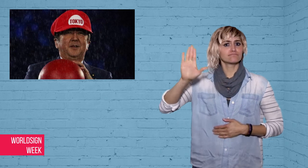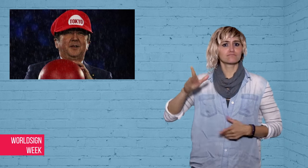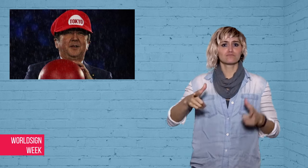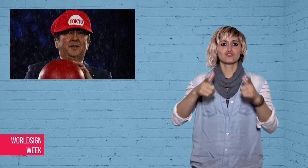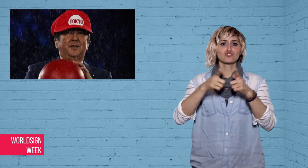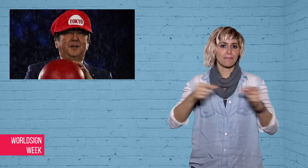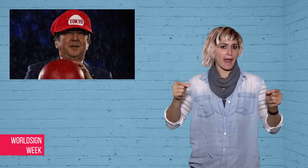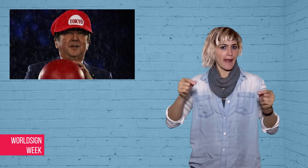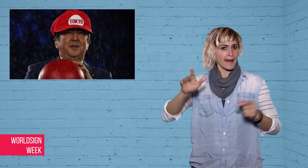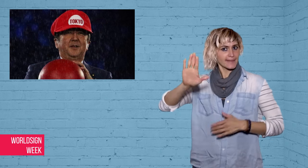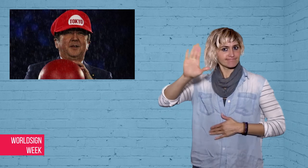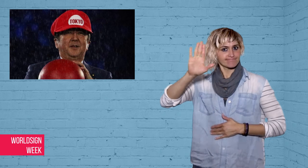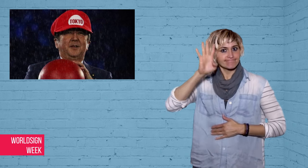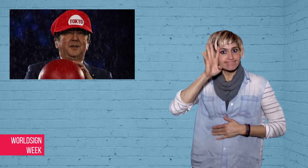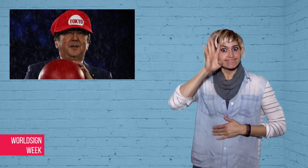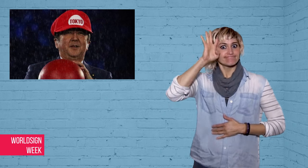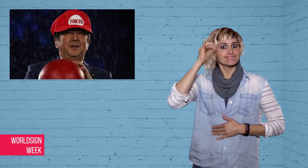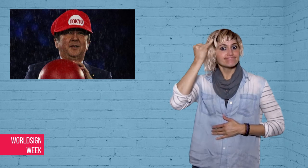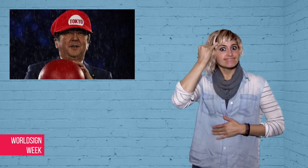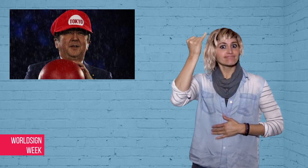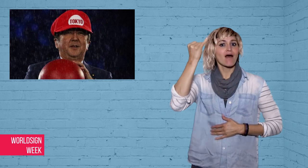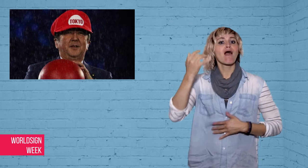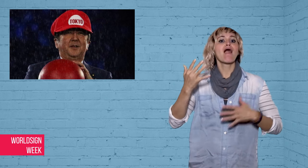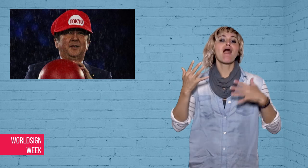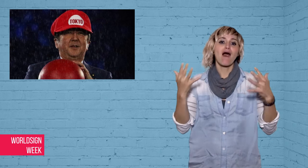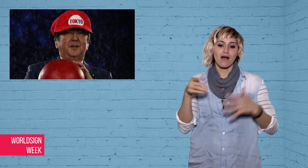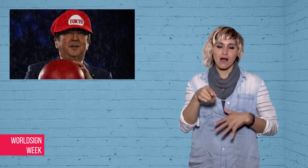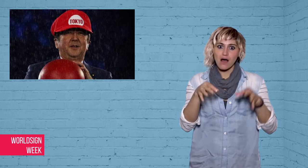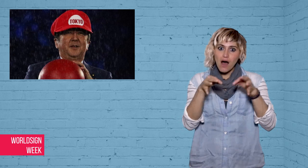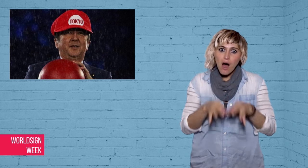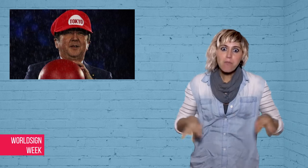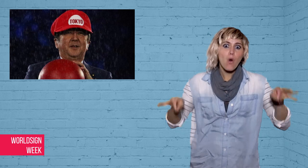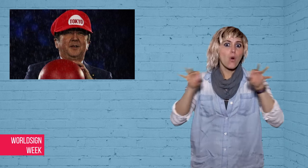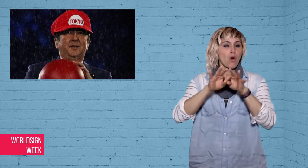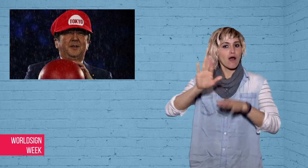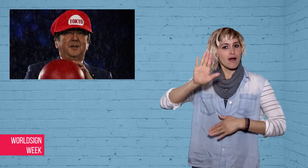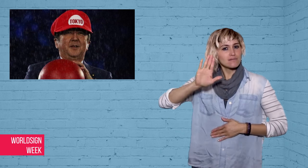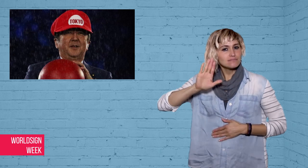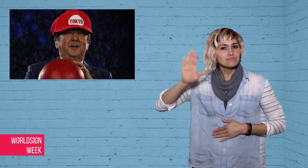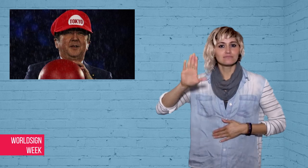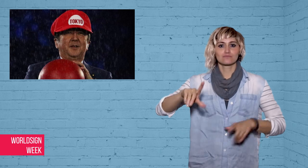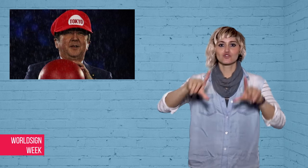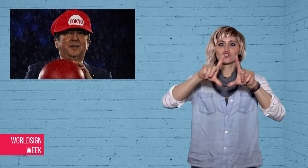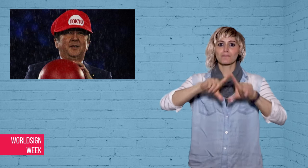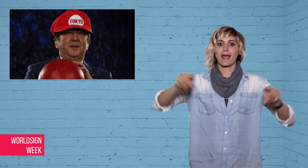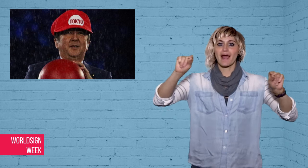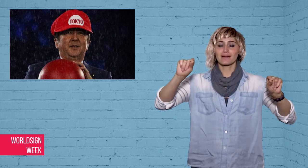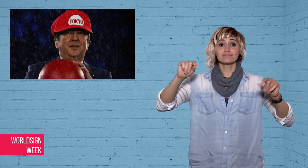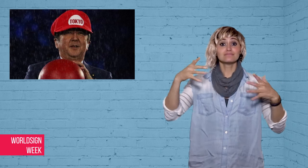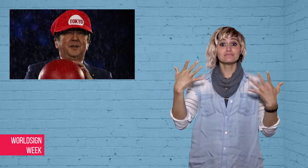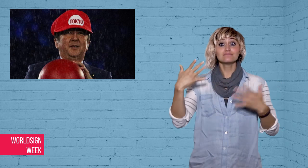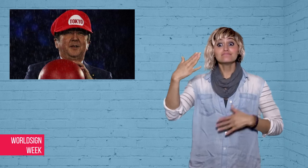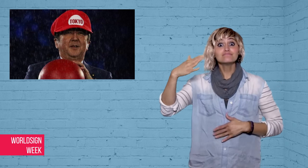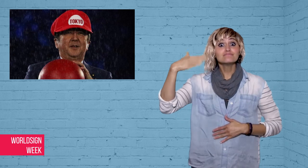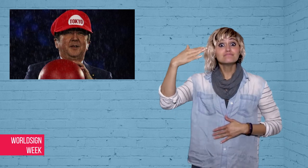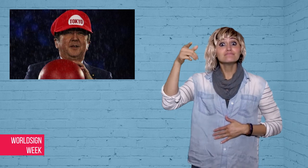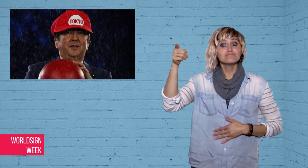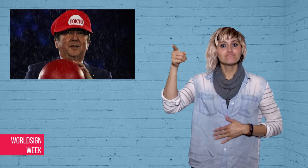is based in Japan so this was important